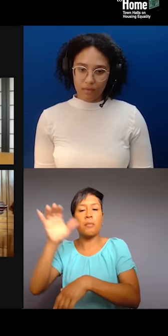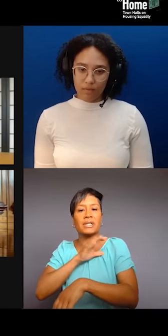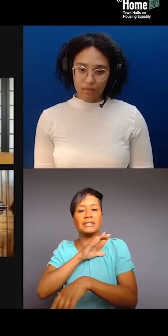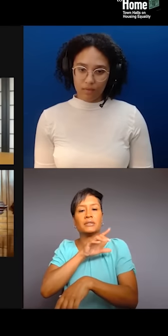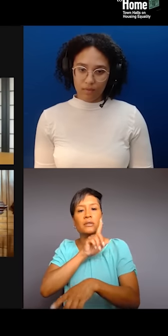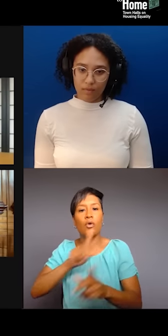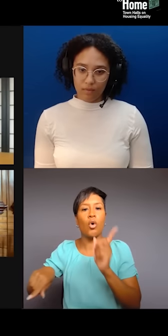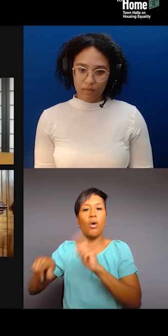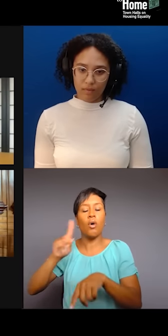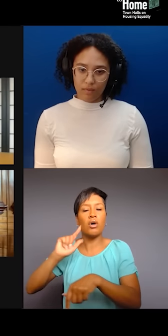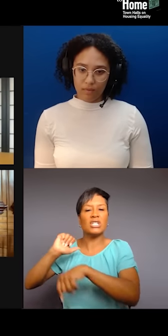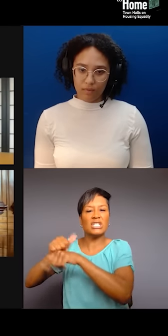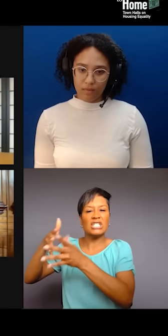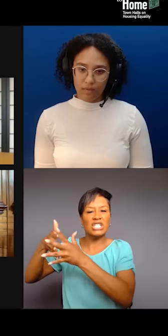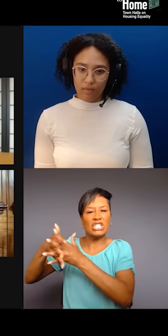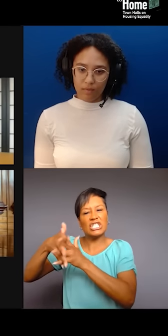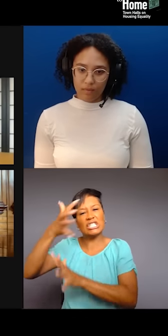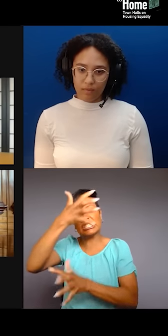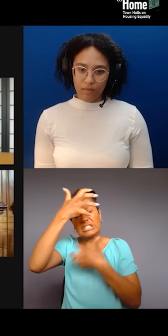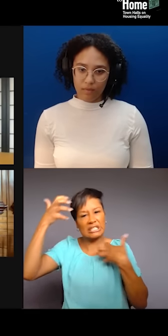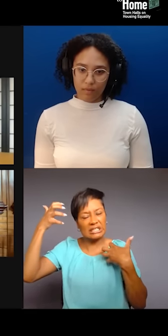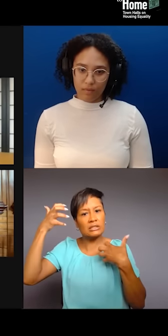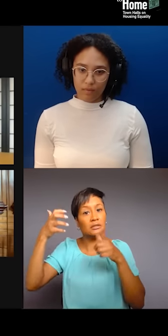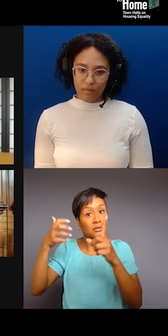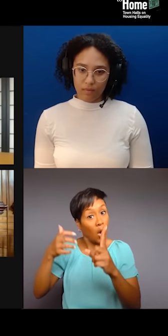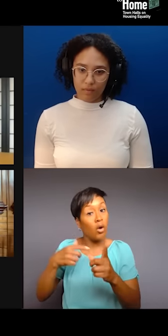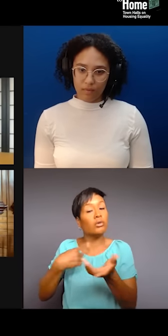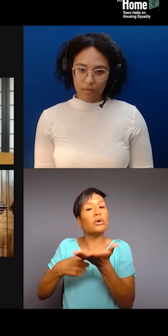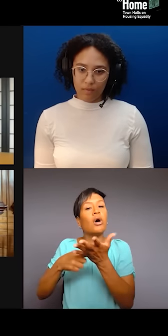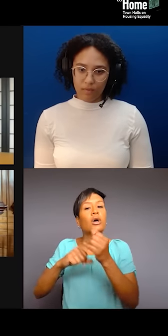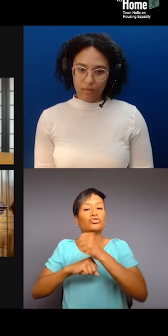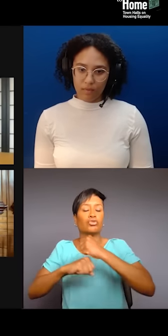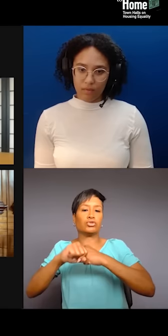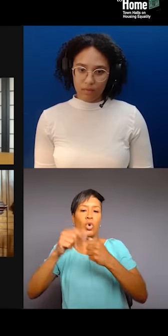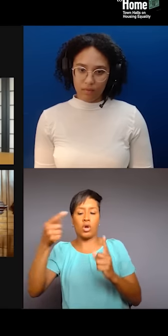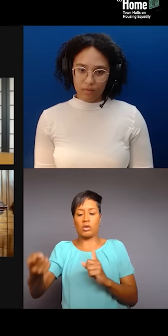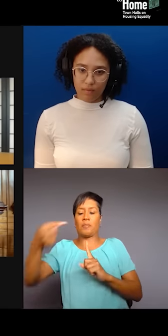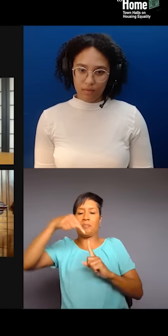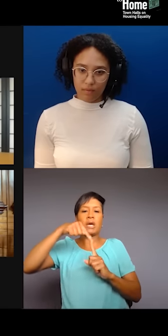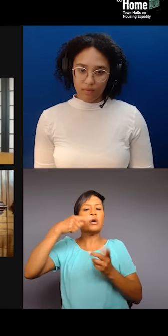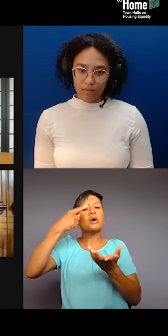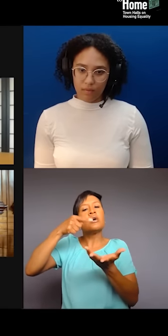So, I feel like we have to talk about like the structure in place that makes Black youth a threat.